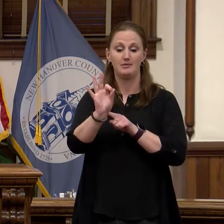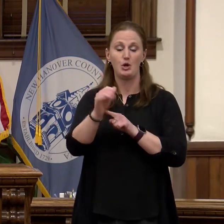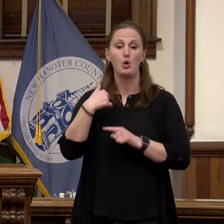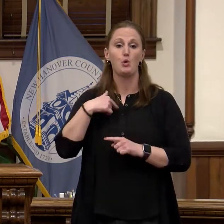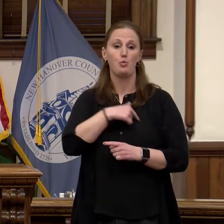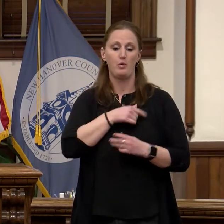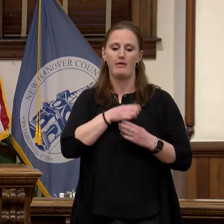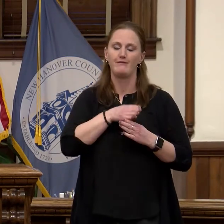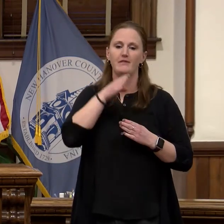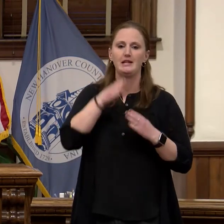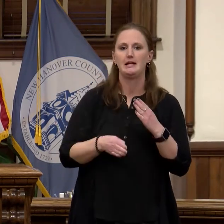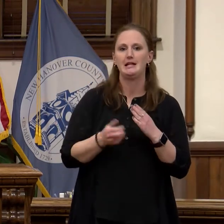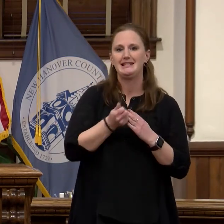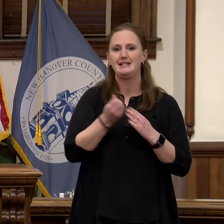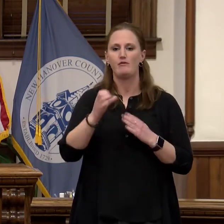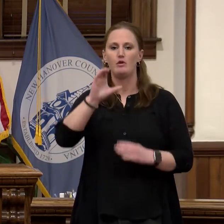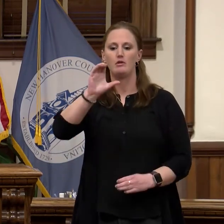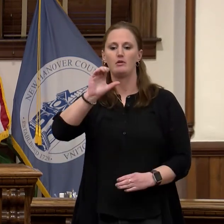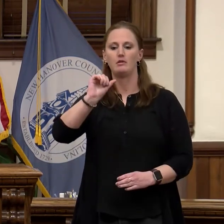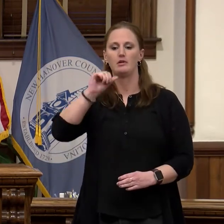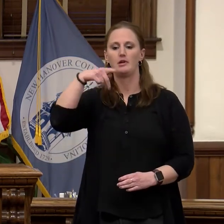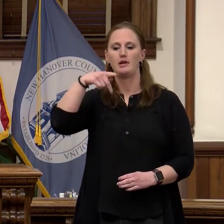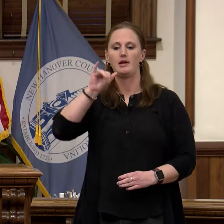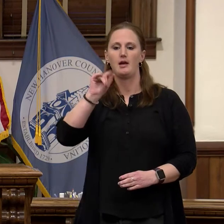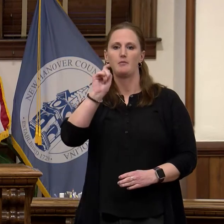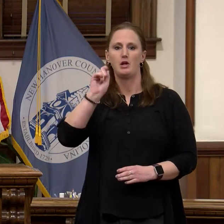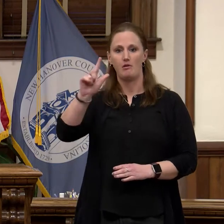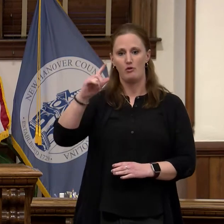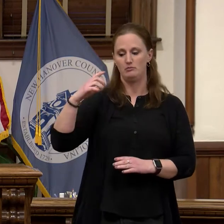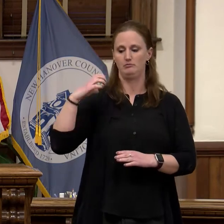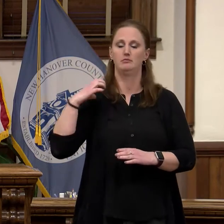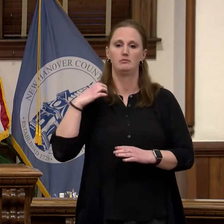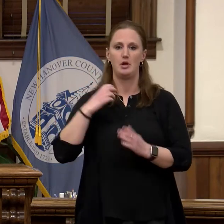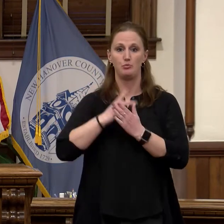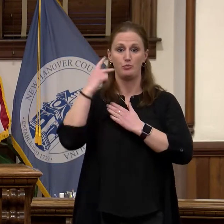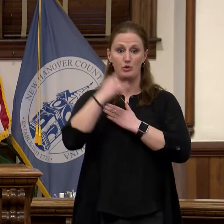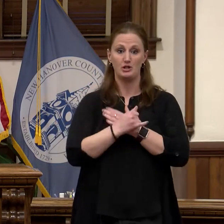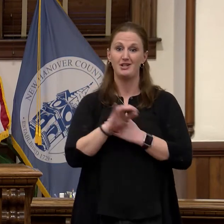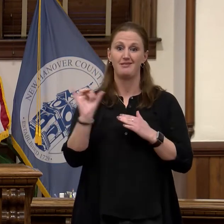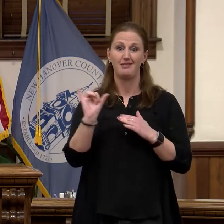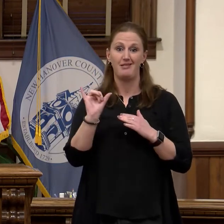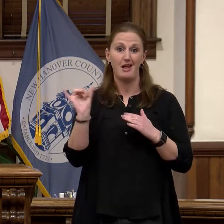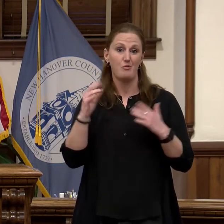several capital projects including our new Ogden fire station, Pine Valley